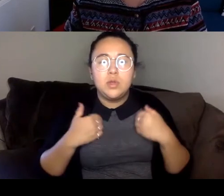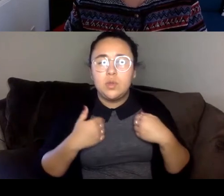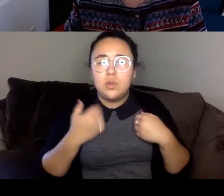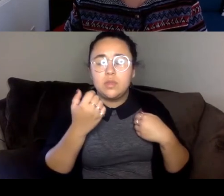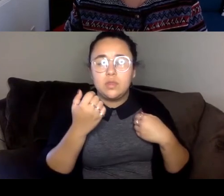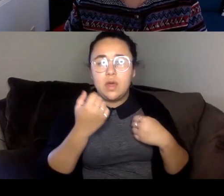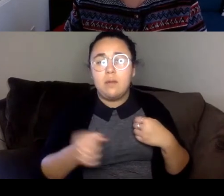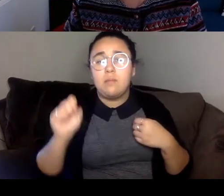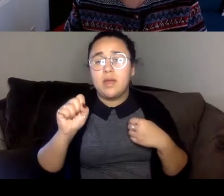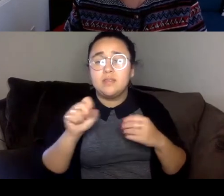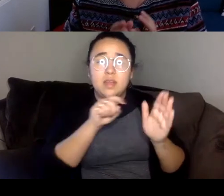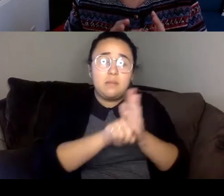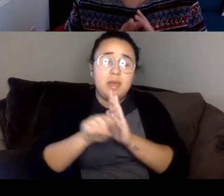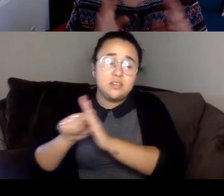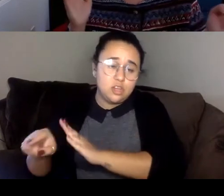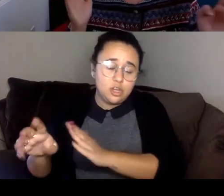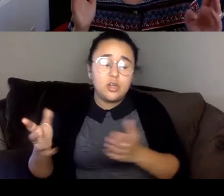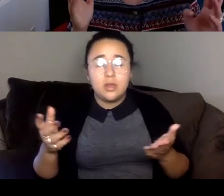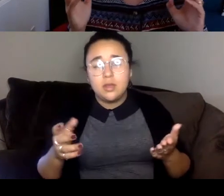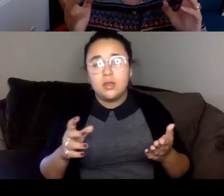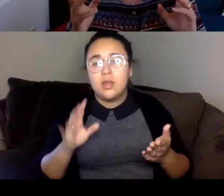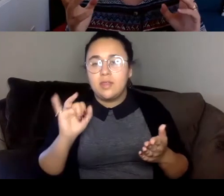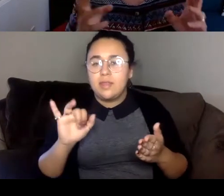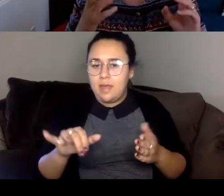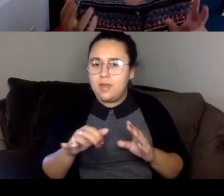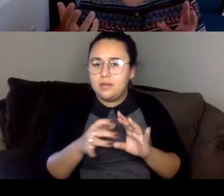I thought that telling would really bounce people out and that when you're dealing with